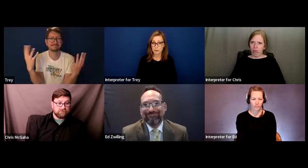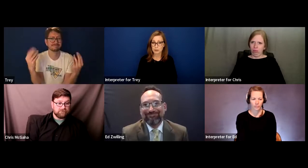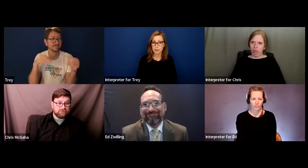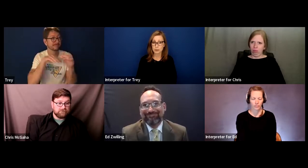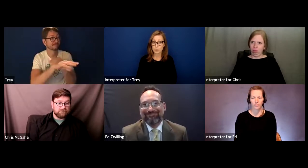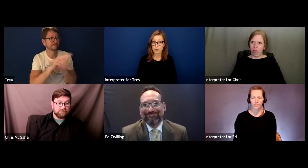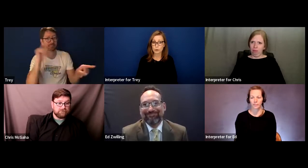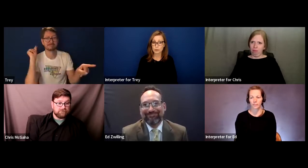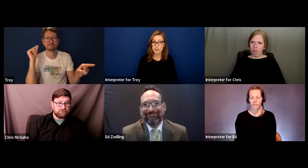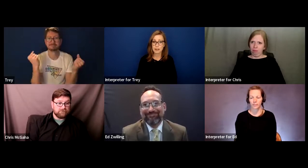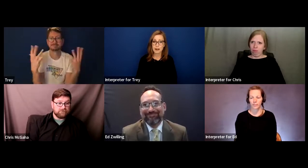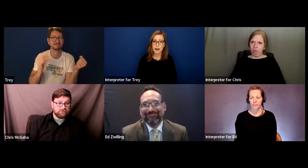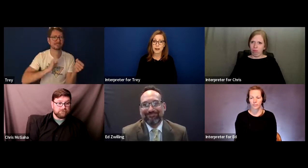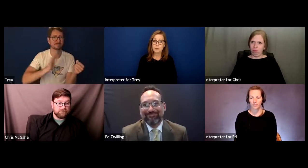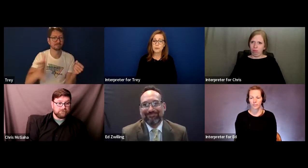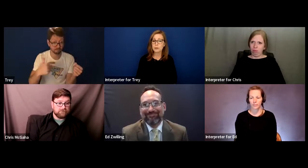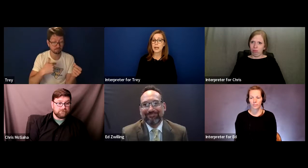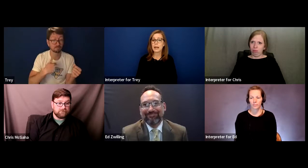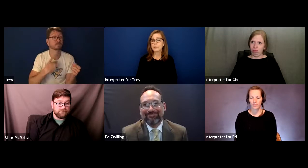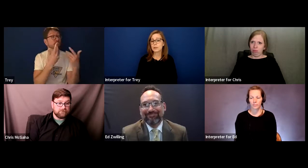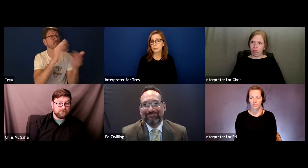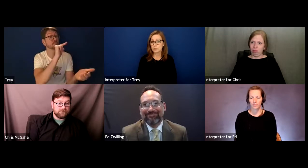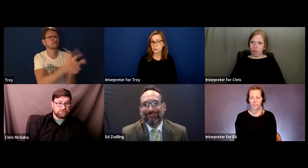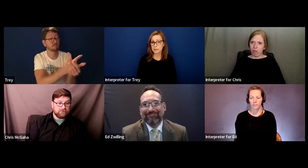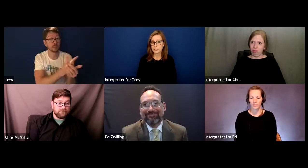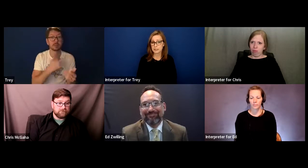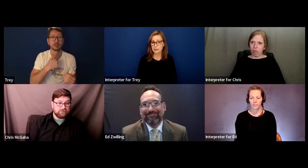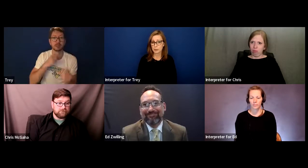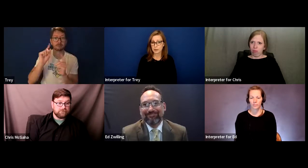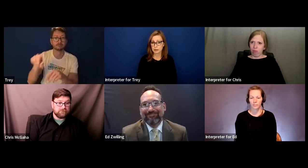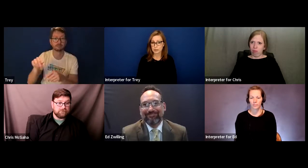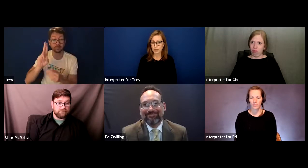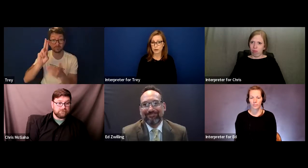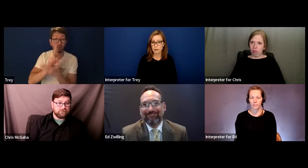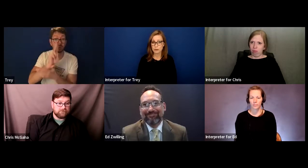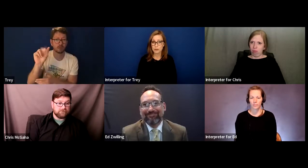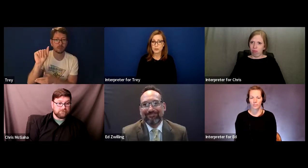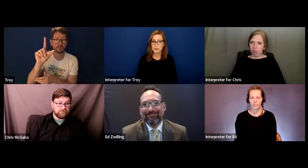hearing in the world, I found everything was fully accessible there as well.